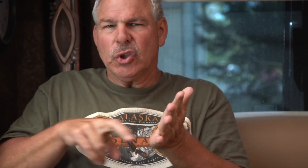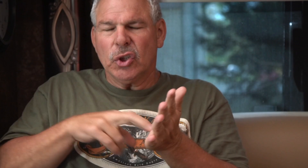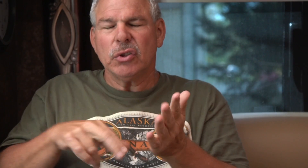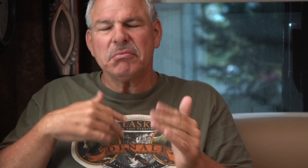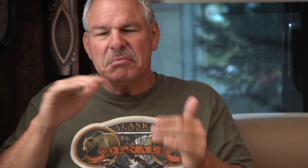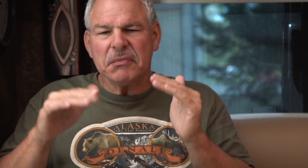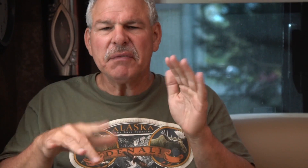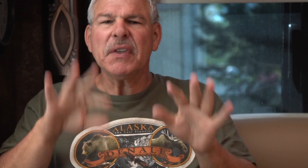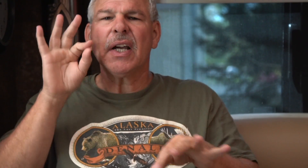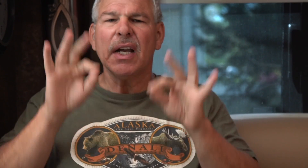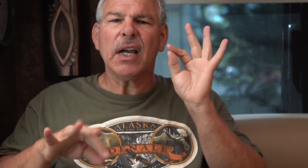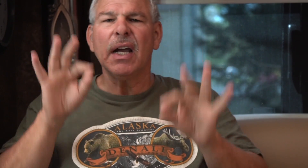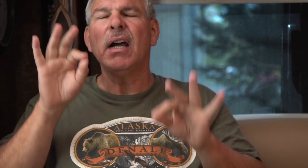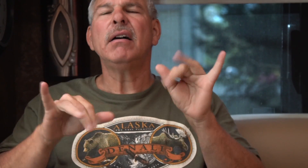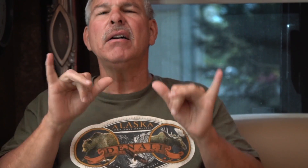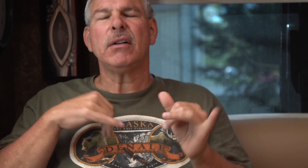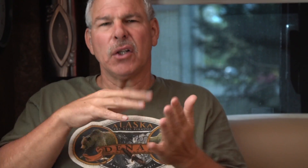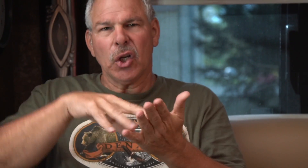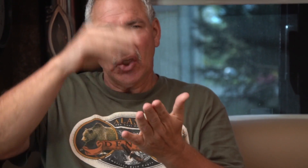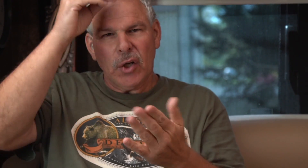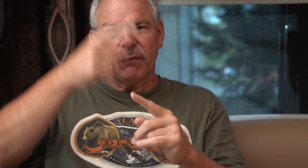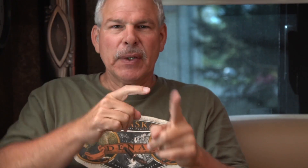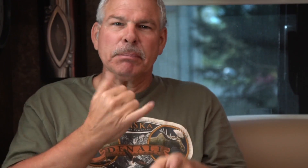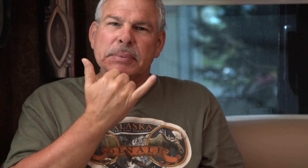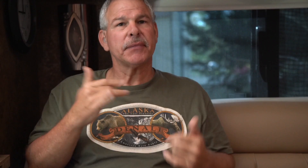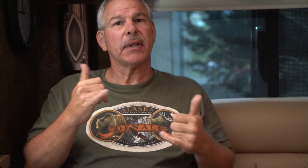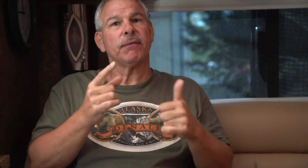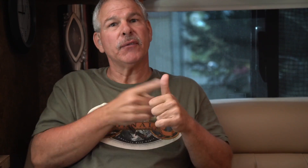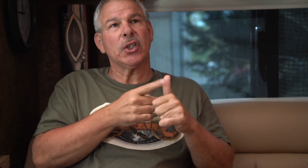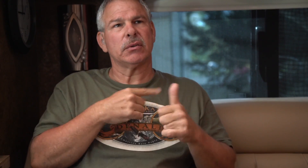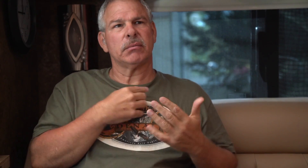I've done research, found data and learned from mistakes.